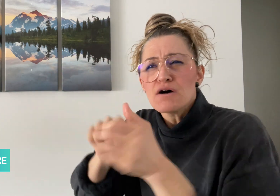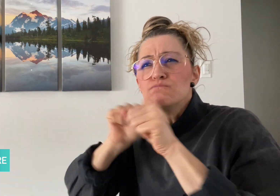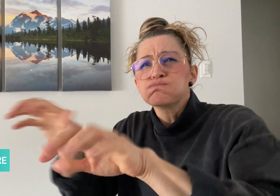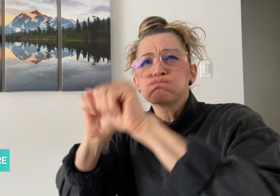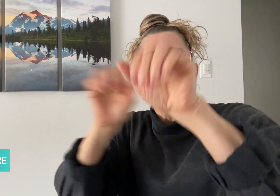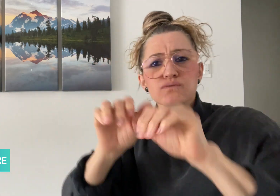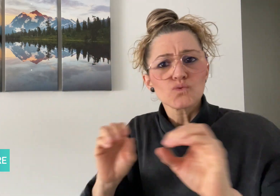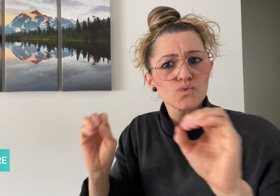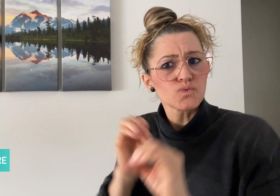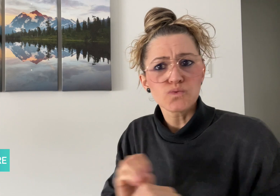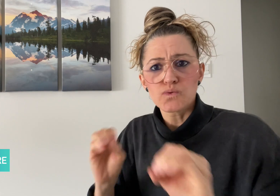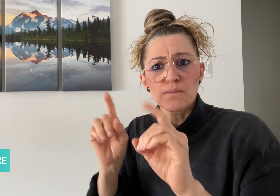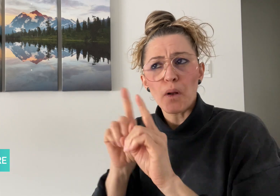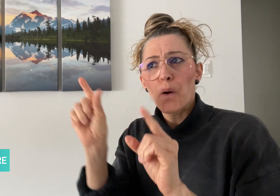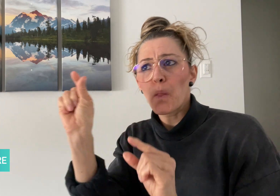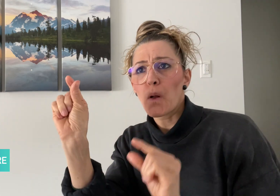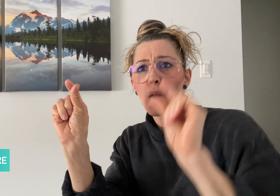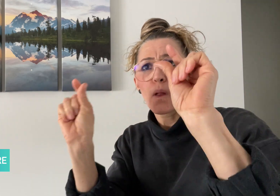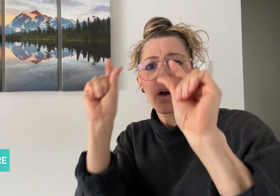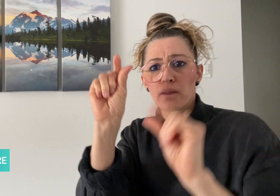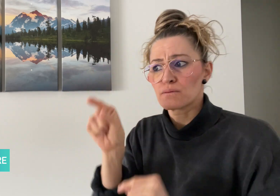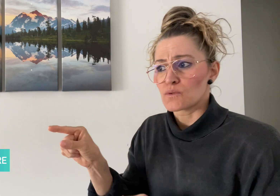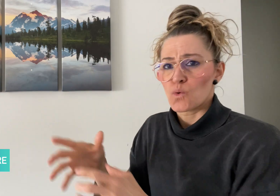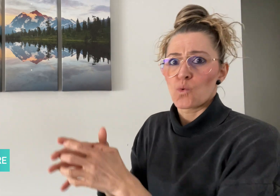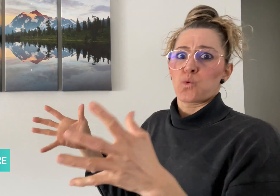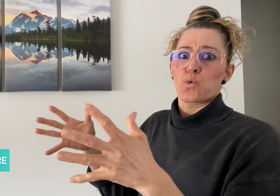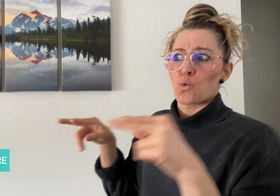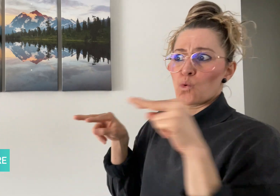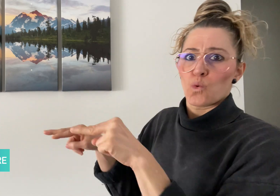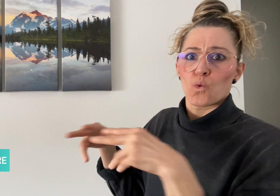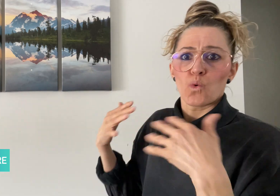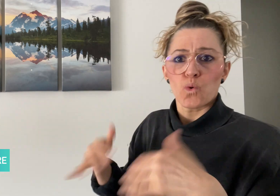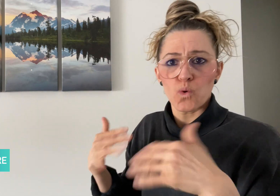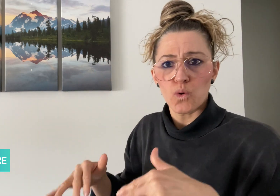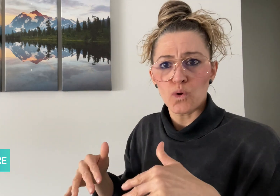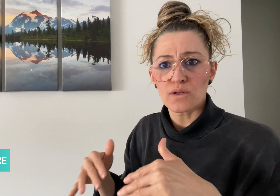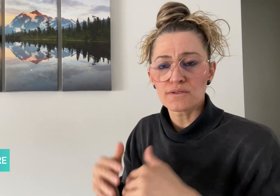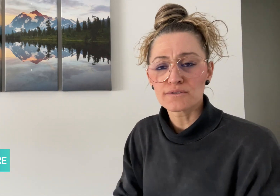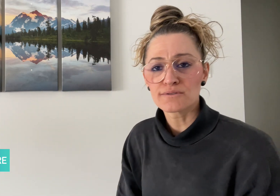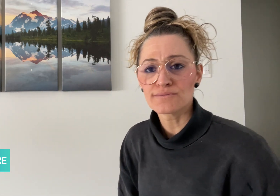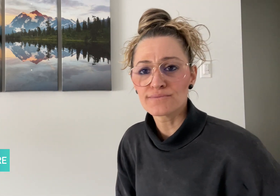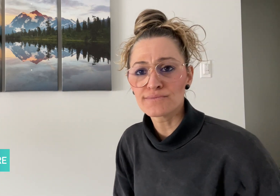that do not get as much attention.